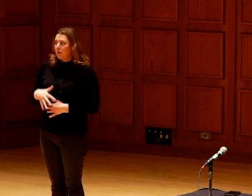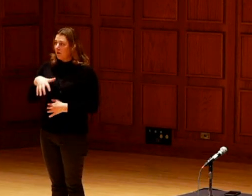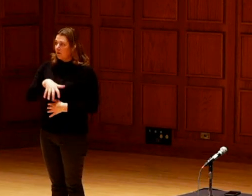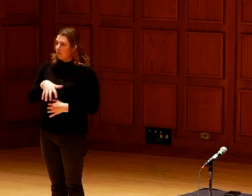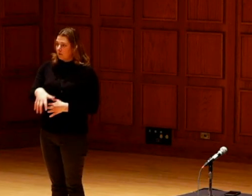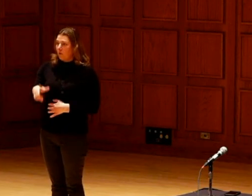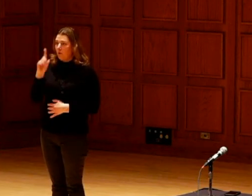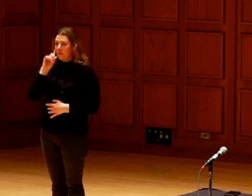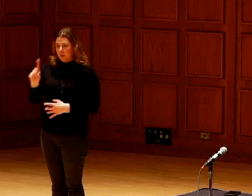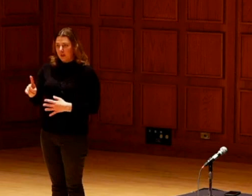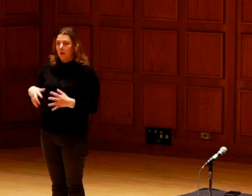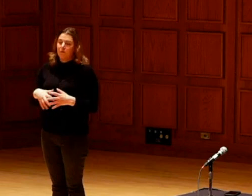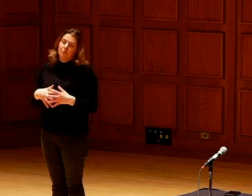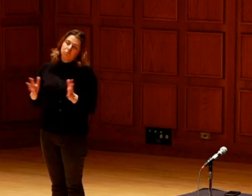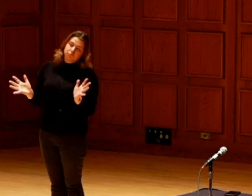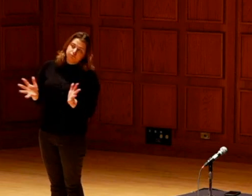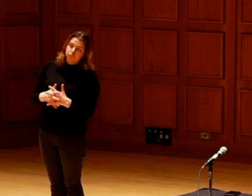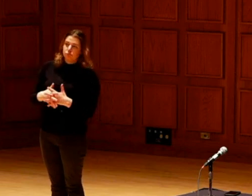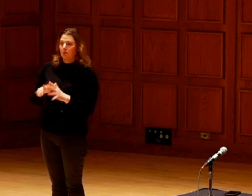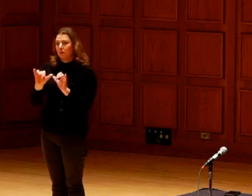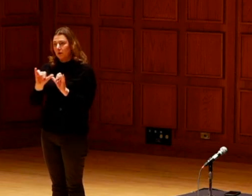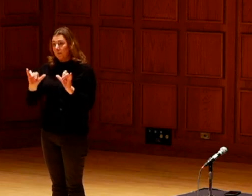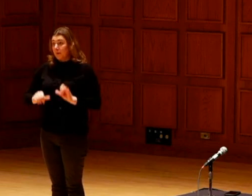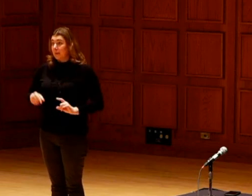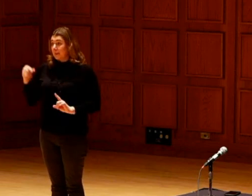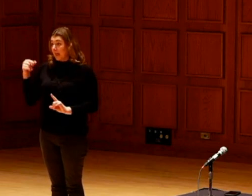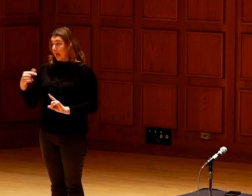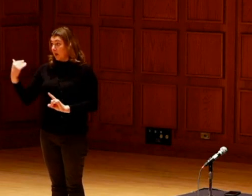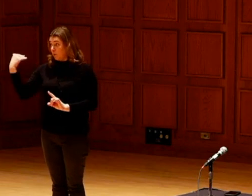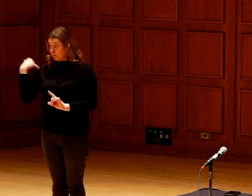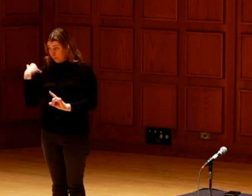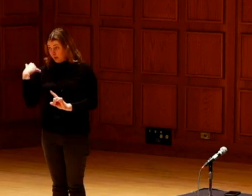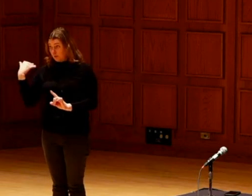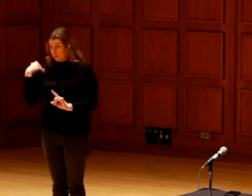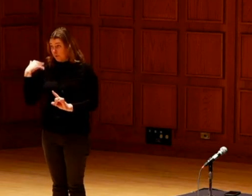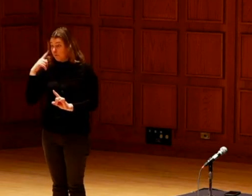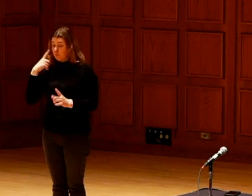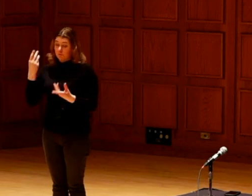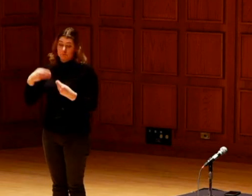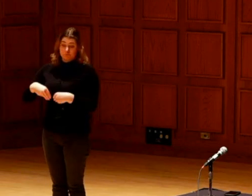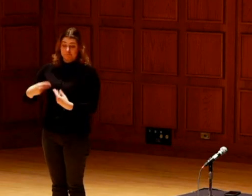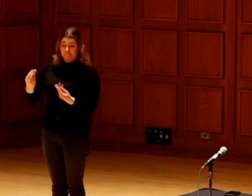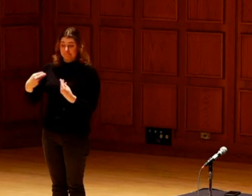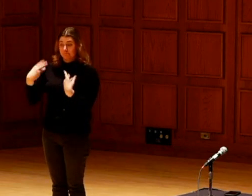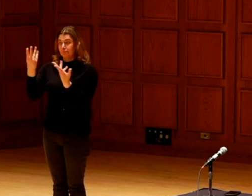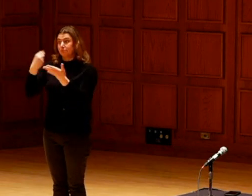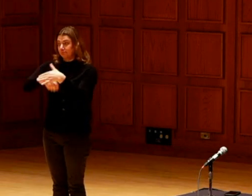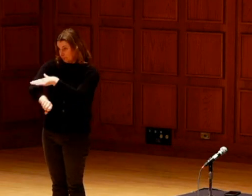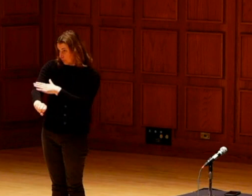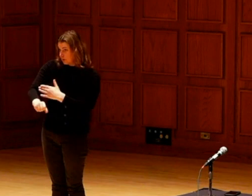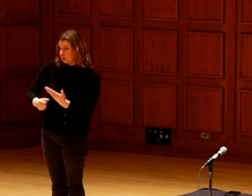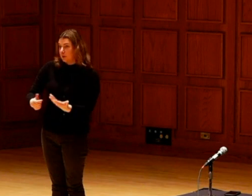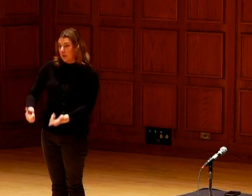Thinking of the reproductive system, but they are responsible